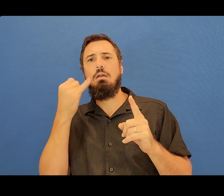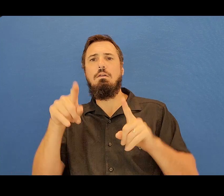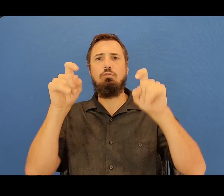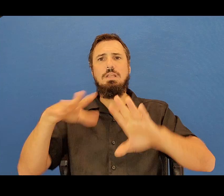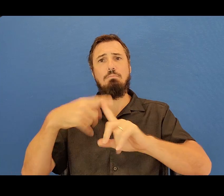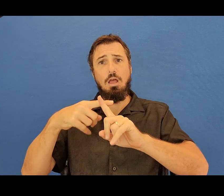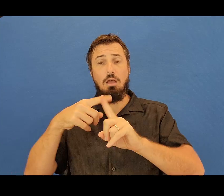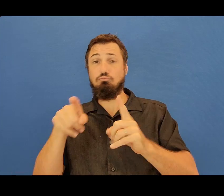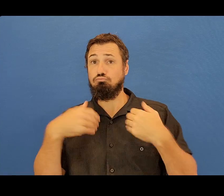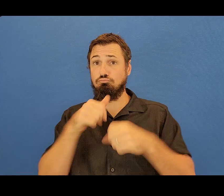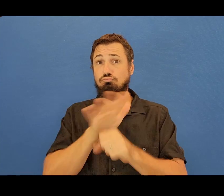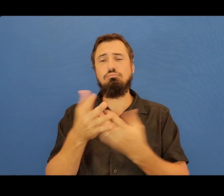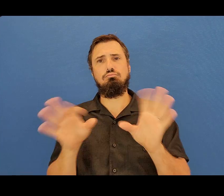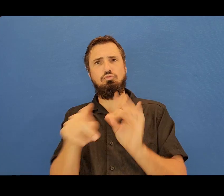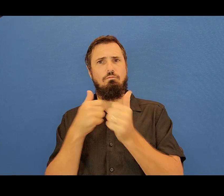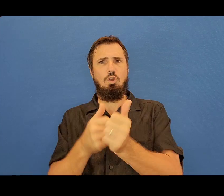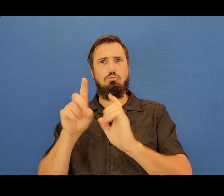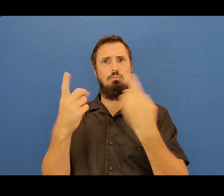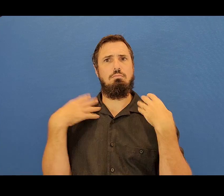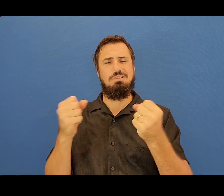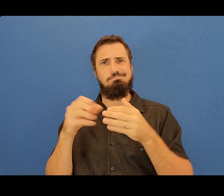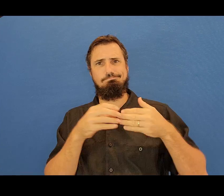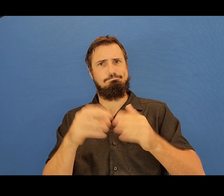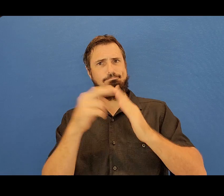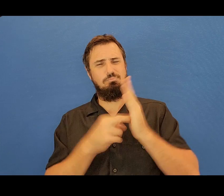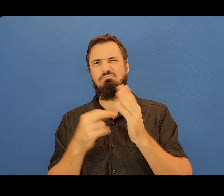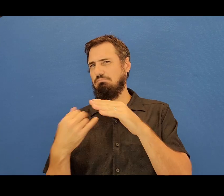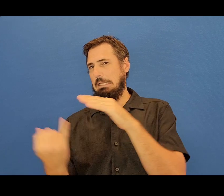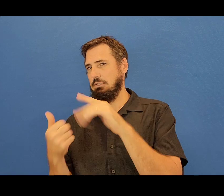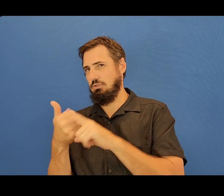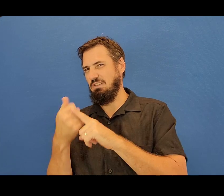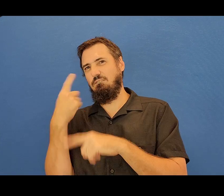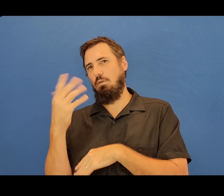COVID, please follow Department of Health guidelines and isolate for at least five days